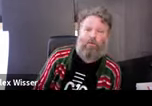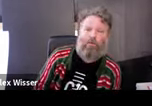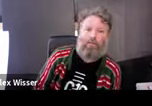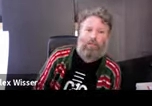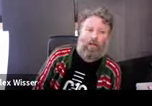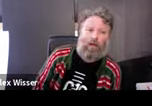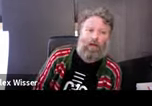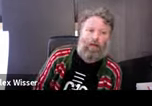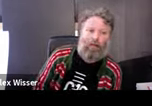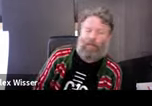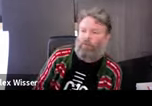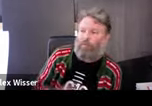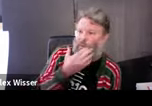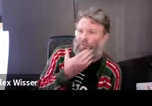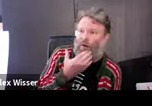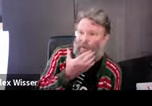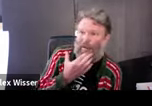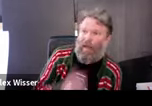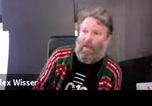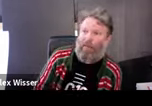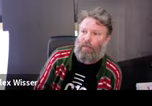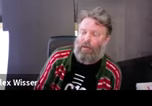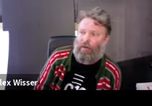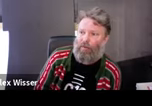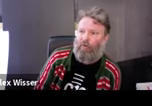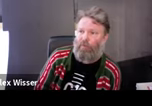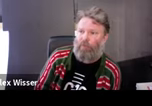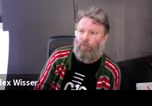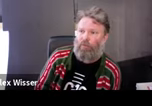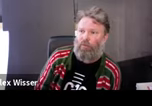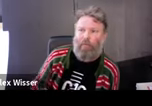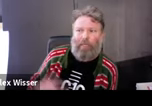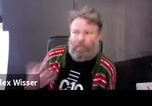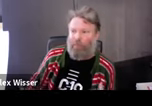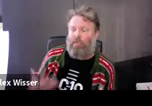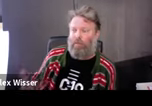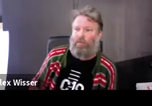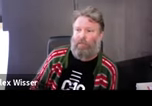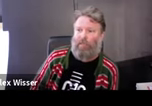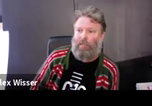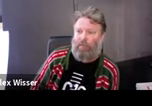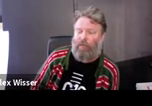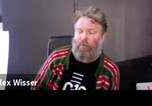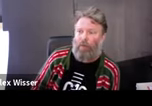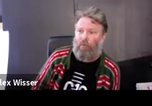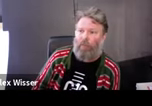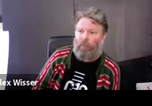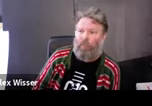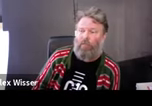here as well, around natural sequence farming and the movement towards, basically, reconsidering the land and the way we treat and